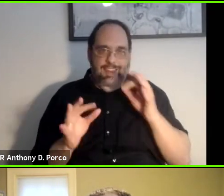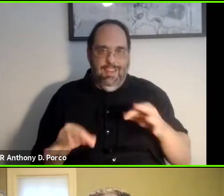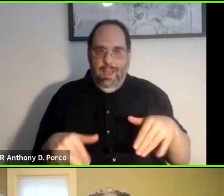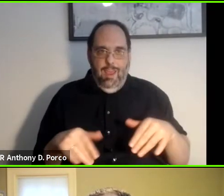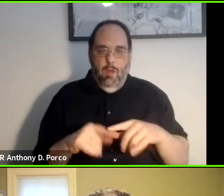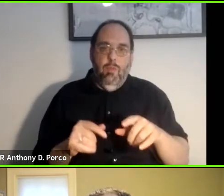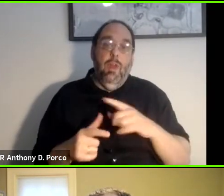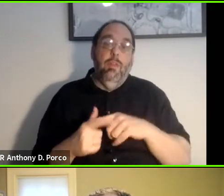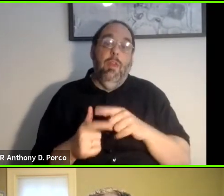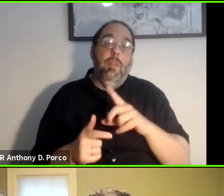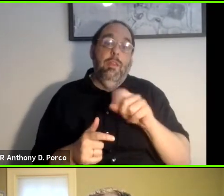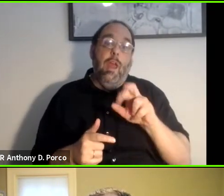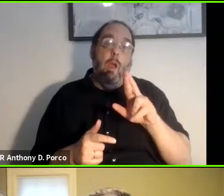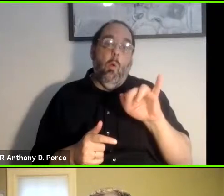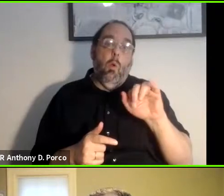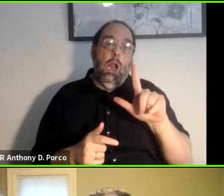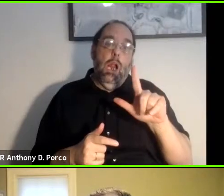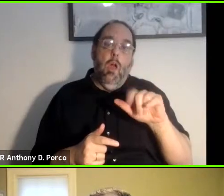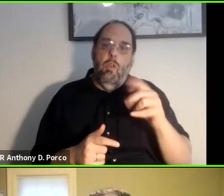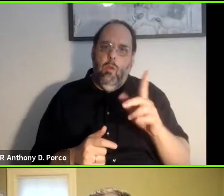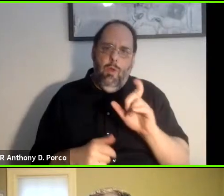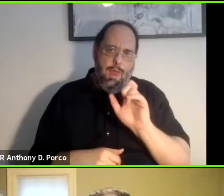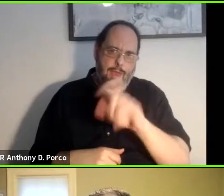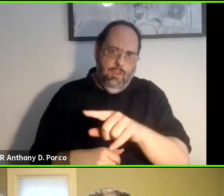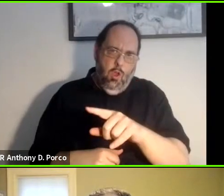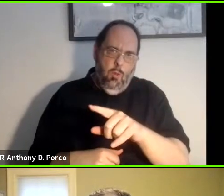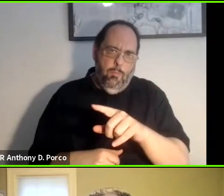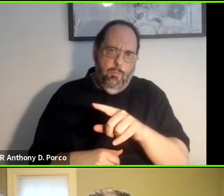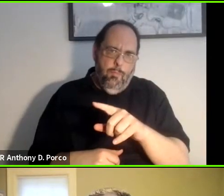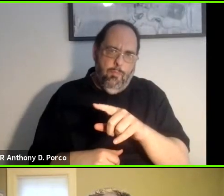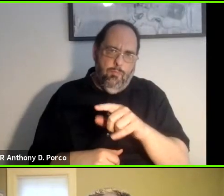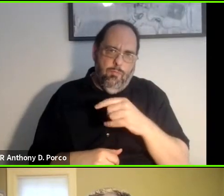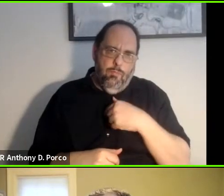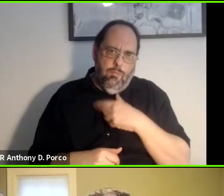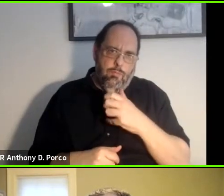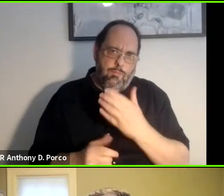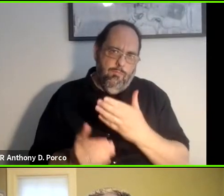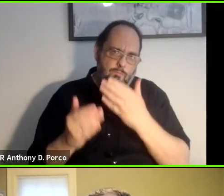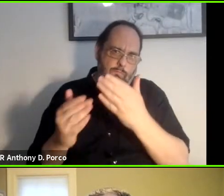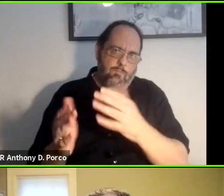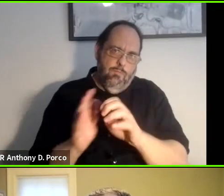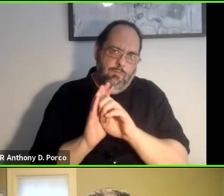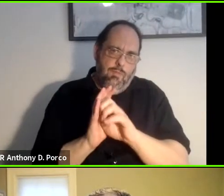the other thing I want to bring you in on this I want to bring up the example of you know,